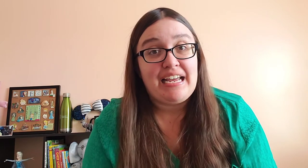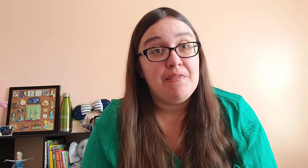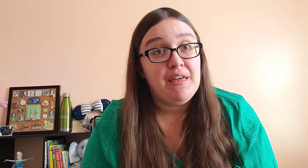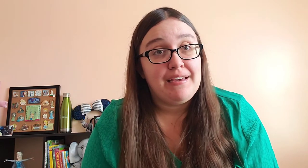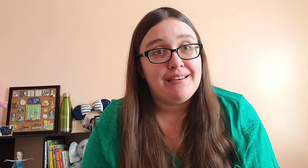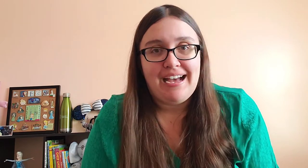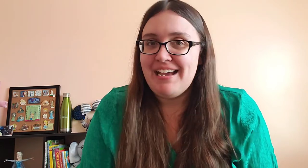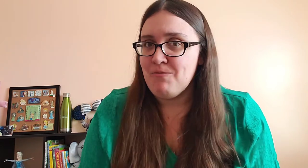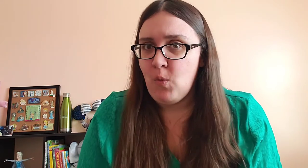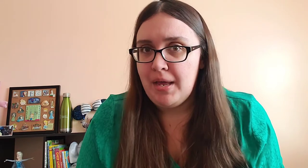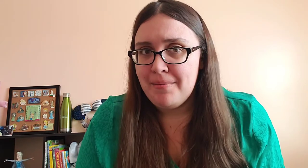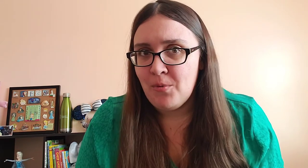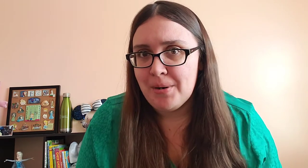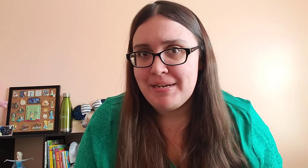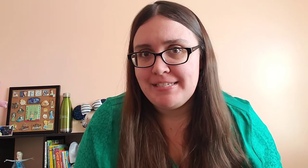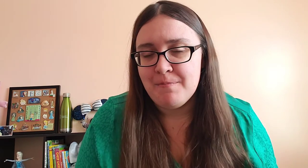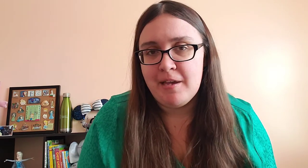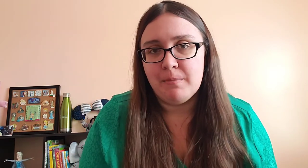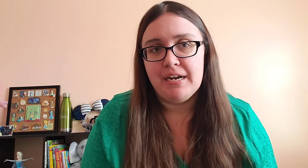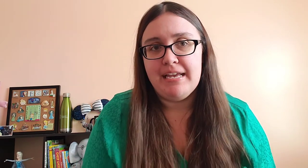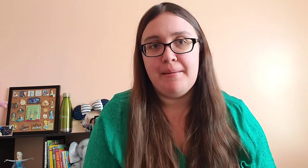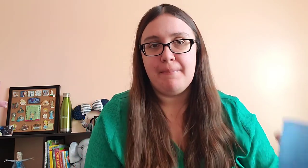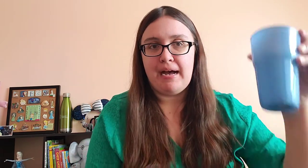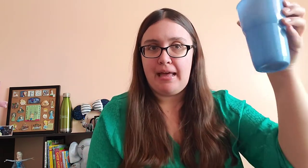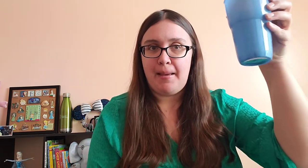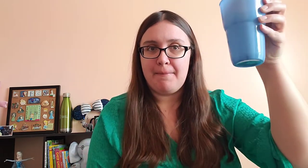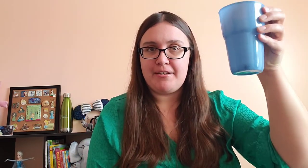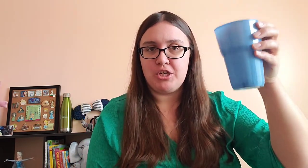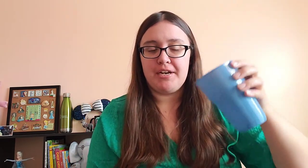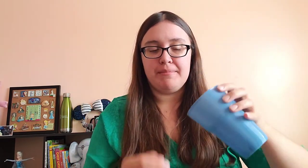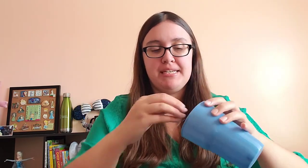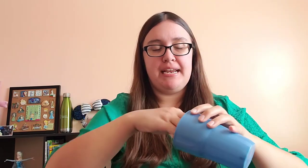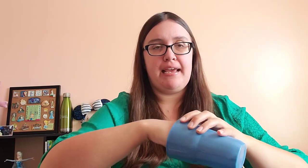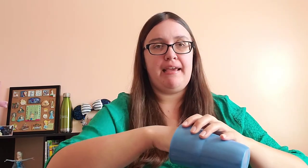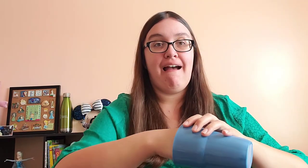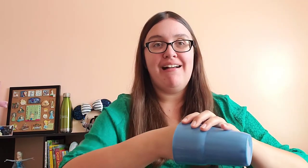I think I have one more piece of paper in my magic cup today.